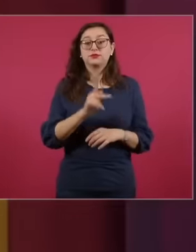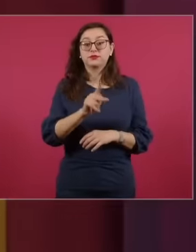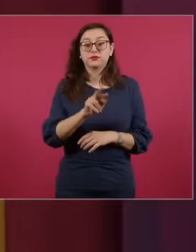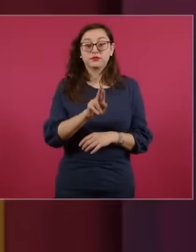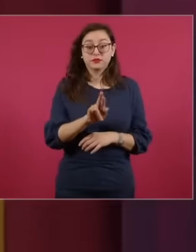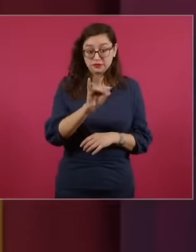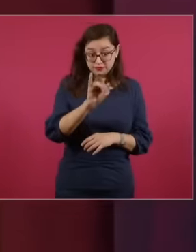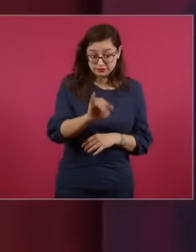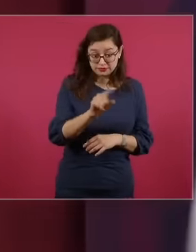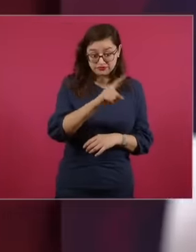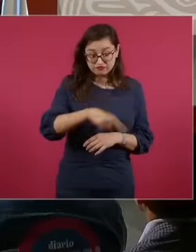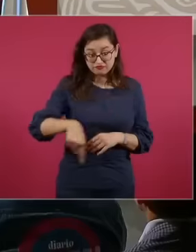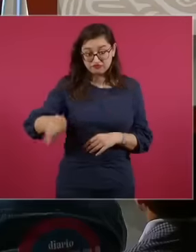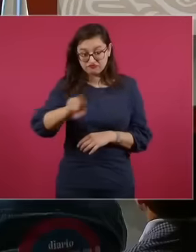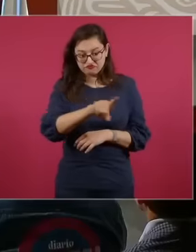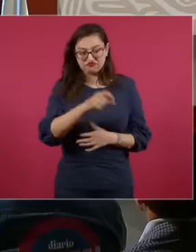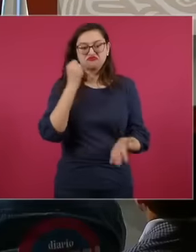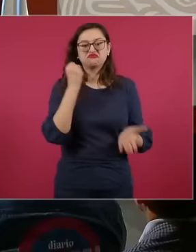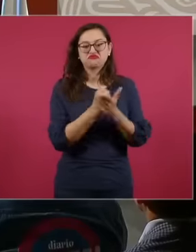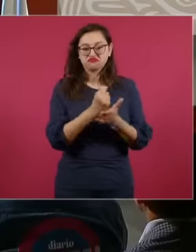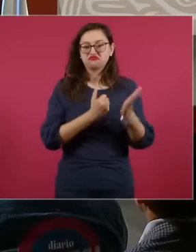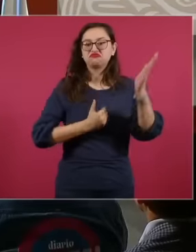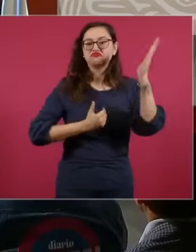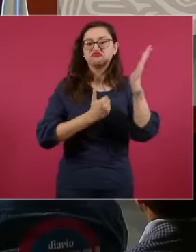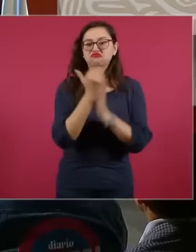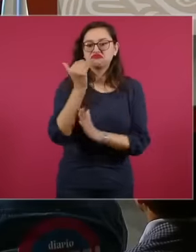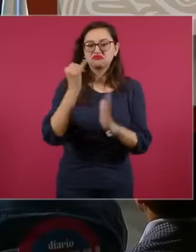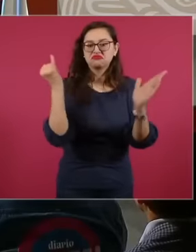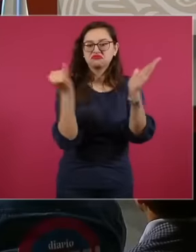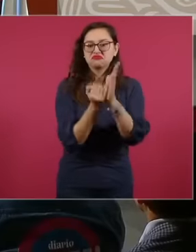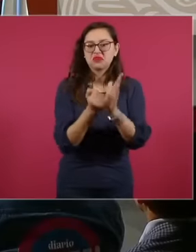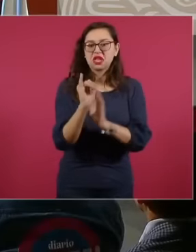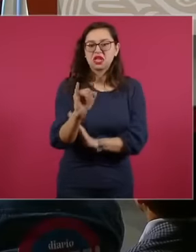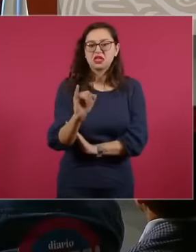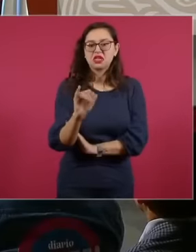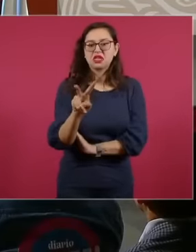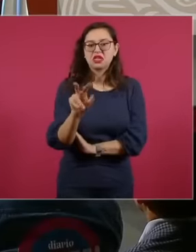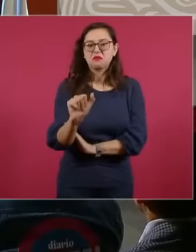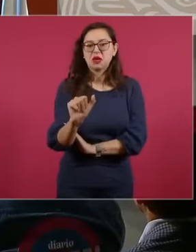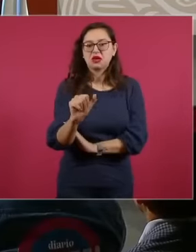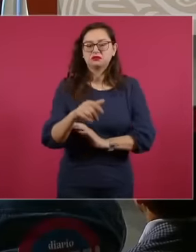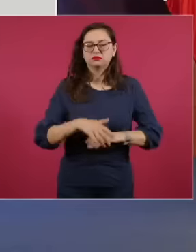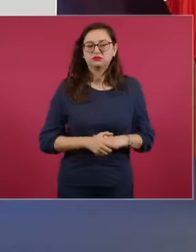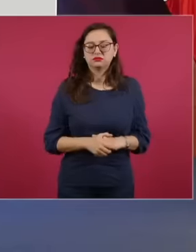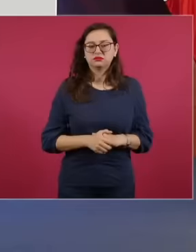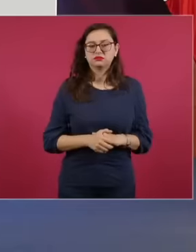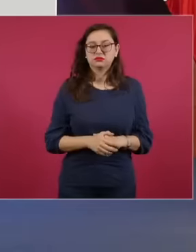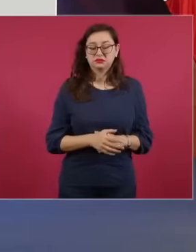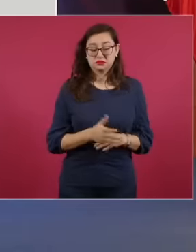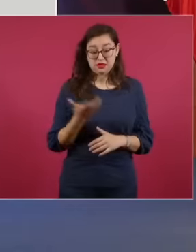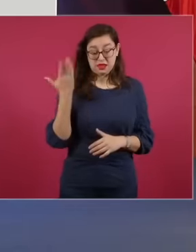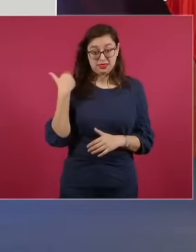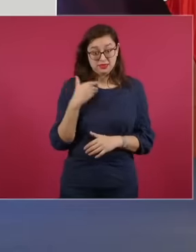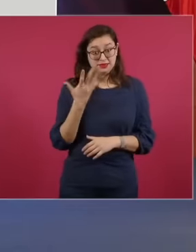approved an increase in VAT from 10 to 15% for